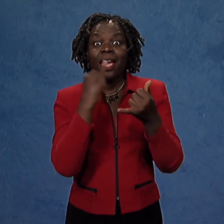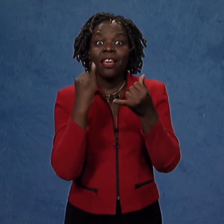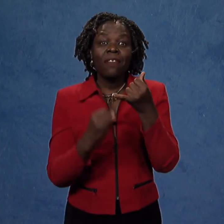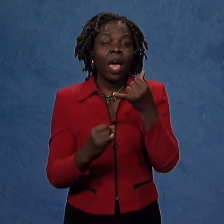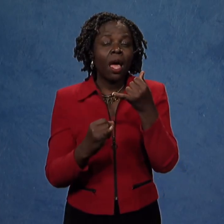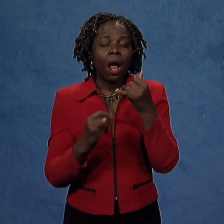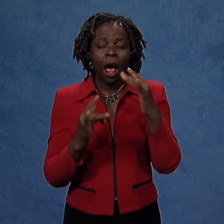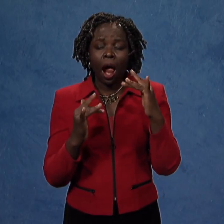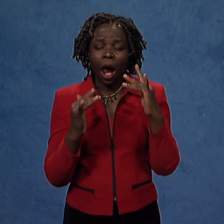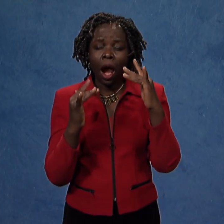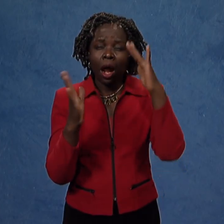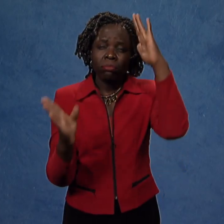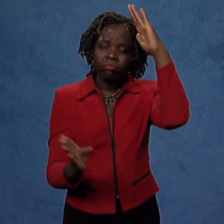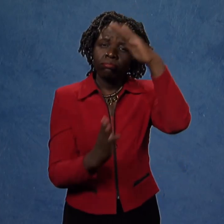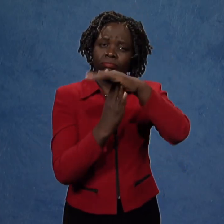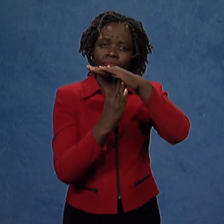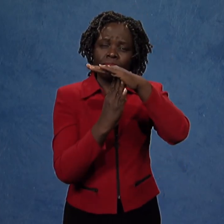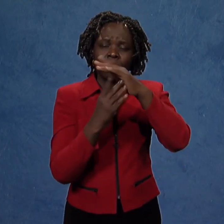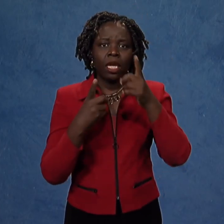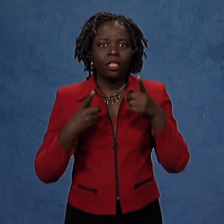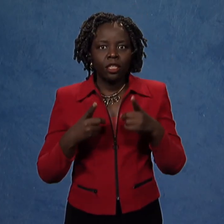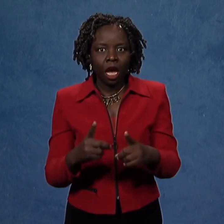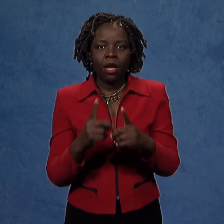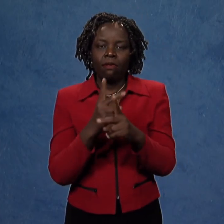These finalists rose to the top